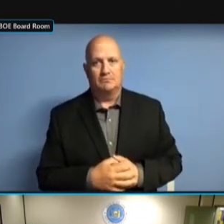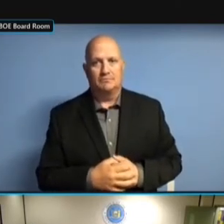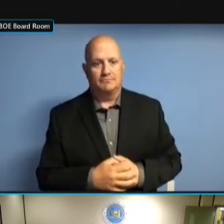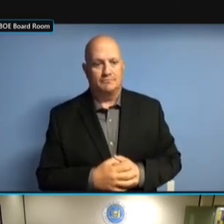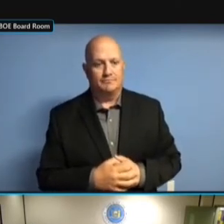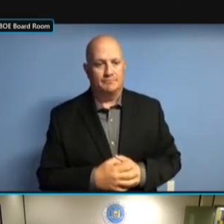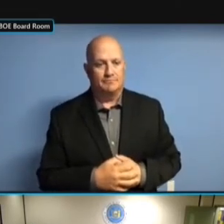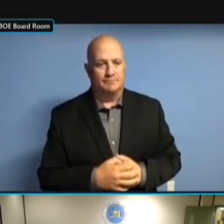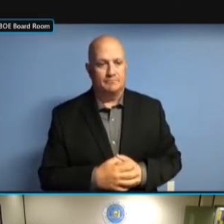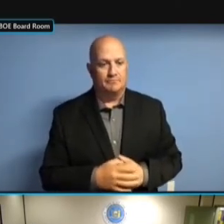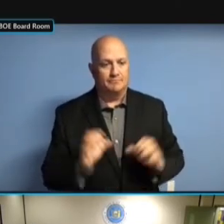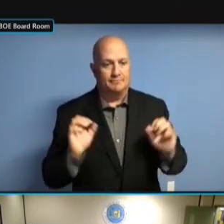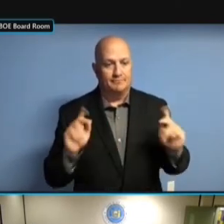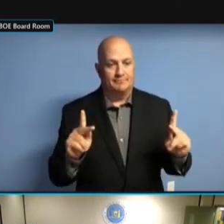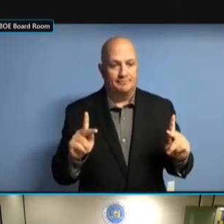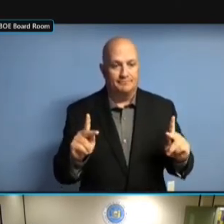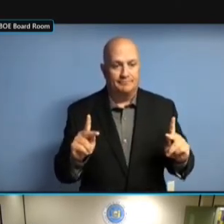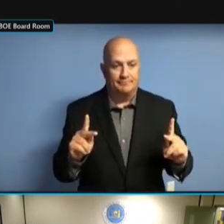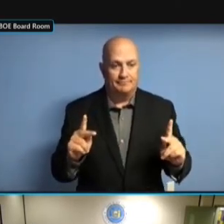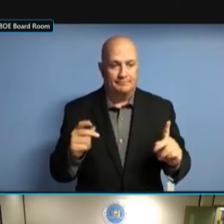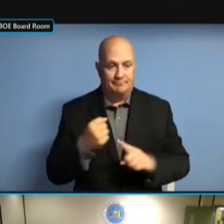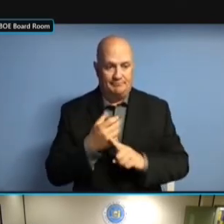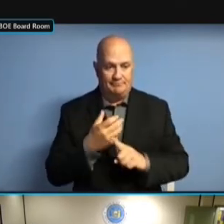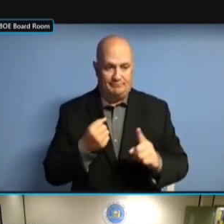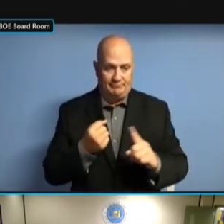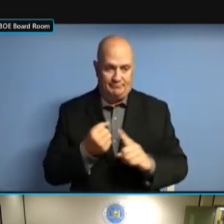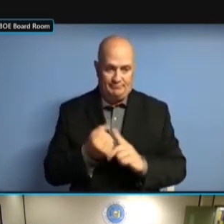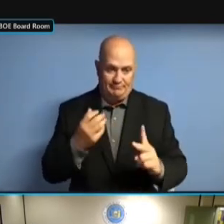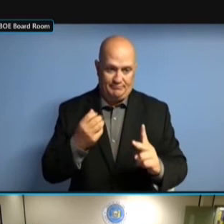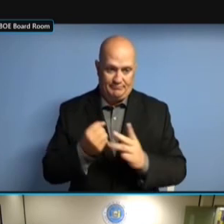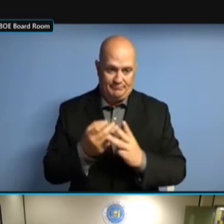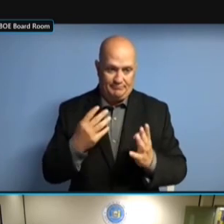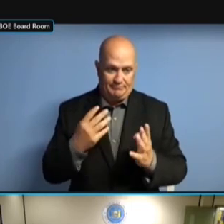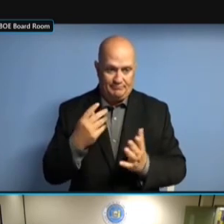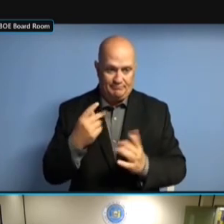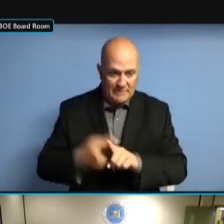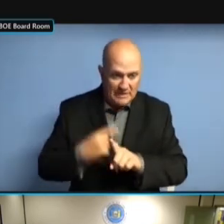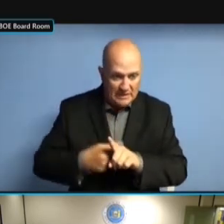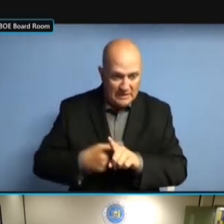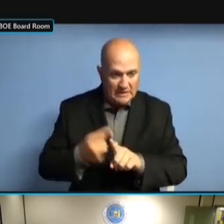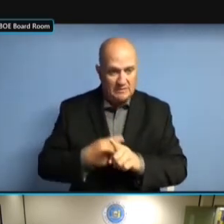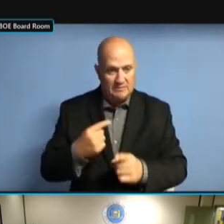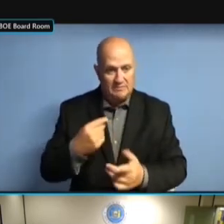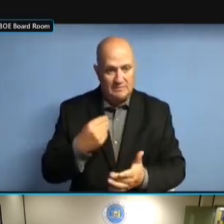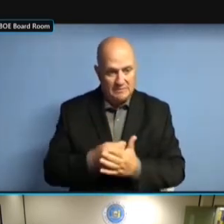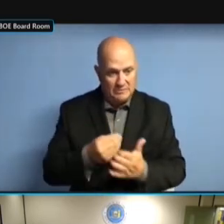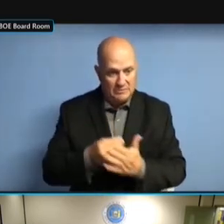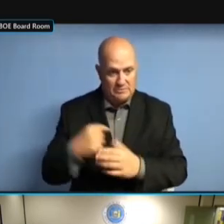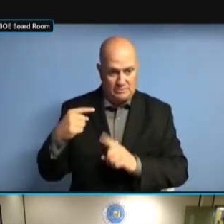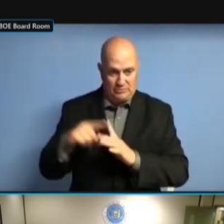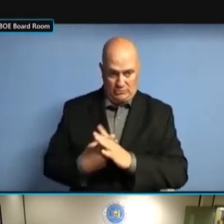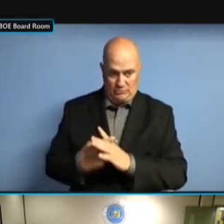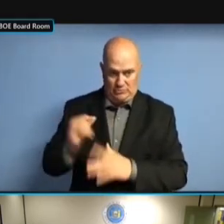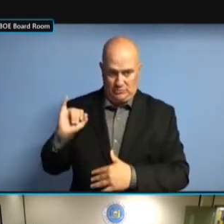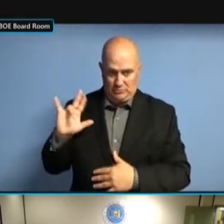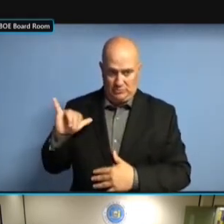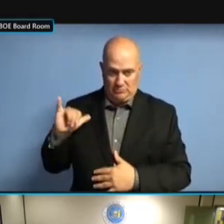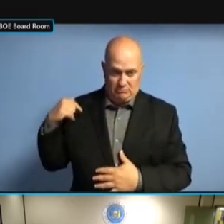I GAVE YOU GUYS A BREAKDOWN OF THE MONTHLY I GAVE YOU GUYS A BREAKDOWN OF THE MONTHLY STATISTICS I GAVE YOU GUYS A BREAKDOWN OF THE MONTHLY STATISTICS OF OF THE MONTHLY STATISTICS OF OF THE MONTHLY STATISTICS OF JULY OF THE MONTHLY STATISTICS OF JULY IN OF THE MONTHLY STATISTICS OF JULY IN TERMS OF THE MONTHLY STATISTICS OF JULY IN TERMS OF OF THE MONTHLY STATISTICS OF JULY IN TERMS OF EMAILS, OF THE MONTHLY STATISTICS OF JULY IN TERMS OF EMAILS, CALLS, JULY IN TERMS OF EMAILS, CALLS, JULY IN TERMS OF EMAILS, CALLS, THINGS JULY IN TERMS OF EMAILS, CALLS, THINGS OF JULY IN TERMS OF EMAILS, CALLS, THINGS OF THAT JULY IN TERMS OF EMAILS, CALLS, THINGS OF THAT NATURE. THINGS OF THAT NATURE. THINGS OF THAT NATURE. BUT THINGS OF THAT NATURE. BUT THE THINGS OF THAT NATURE. BUT THE BIG